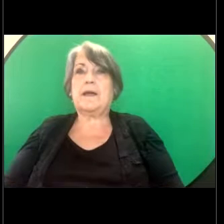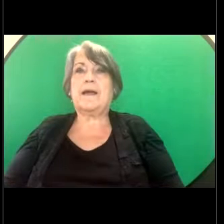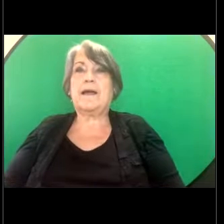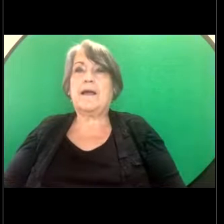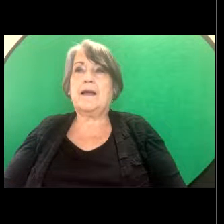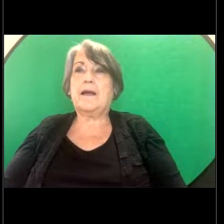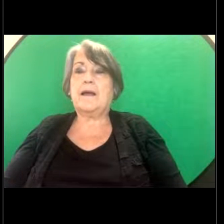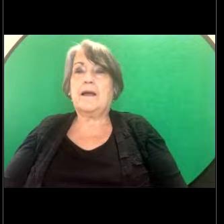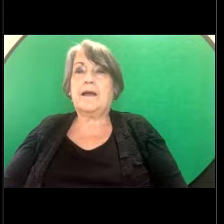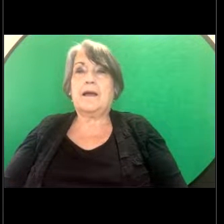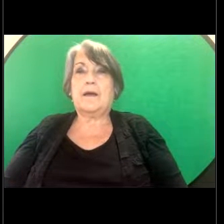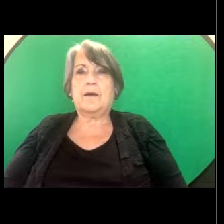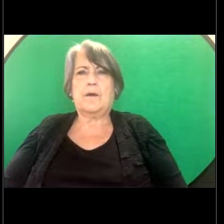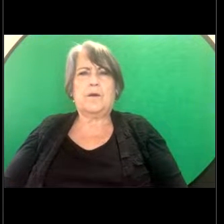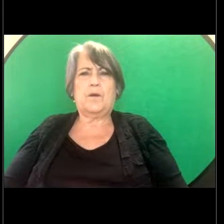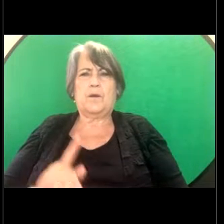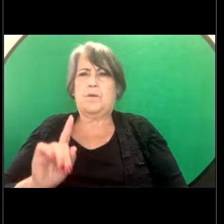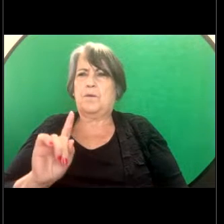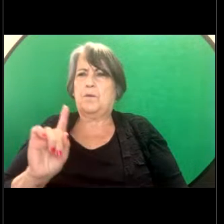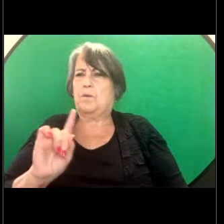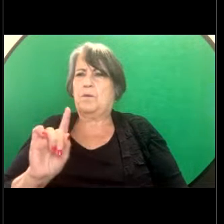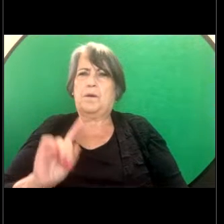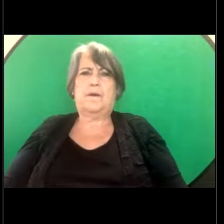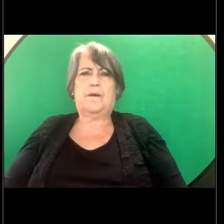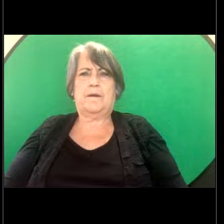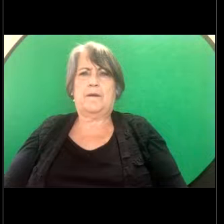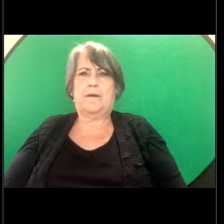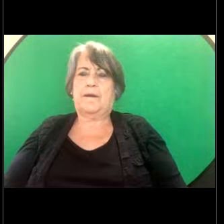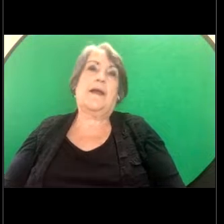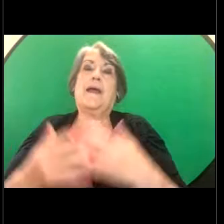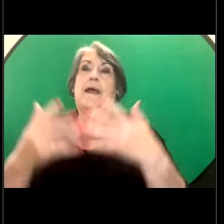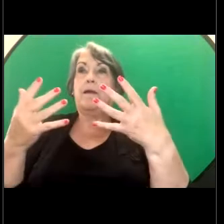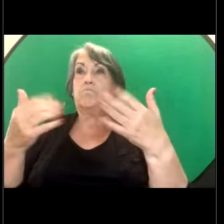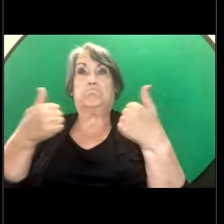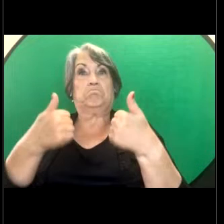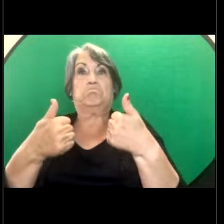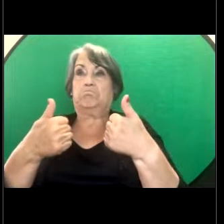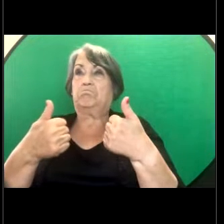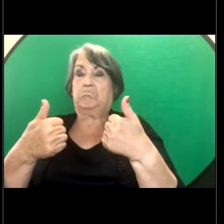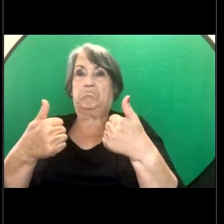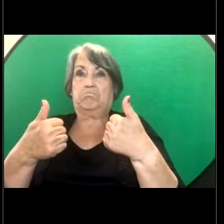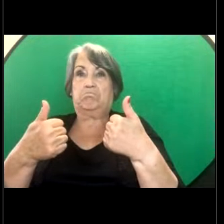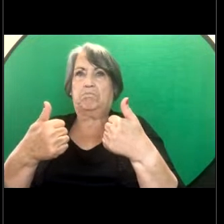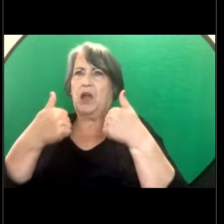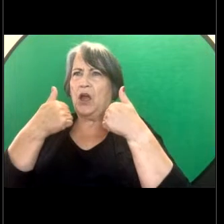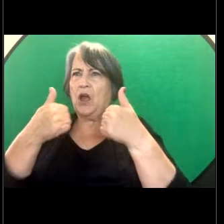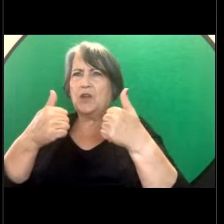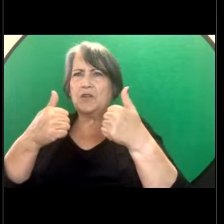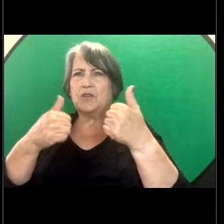"Other" which is great. It's great to have a nice diverse range of people with us today.